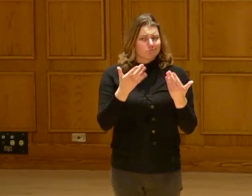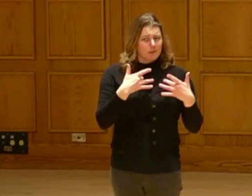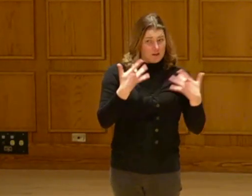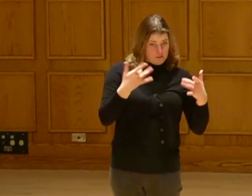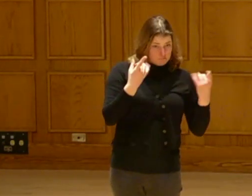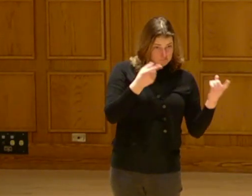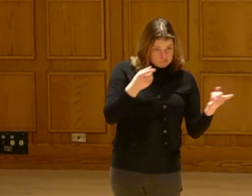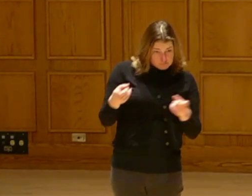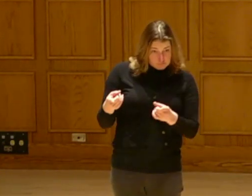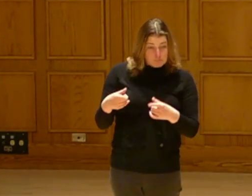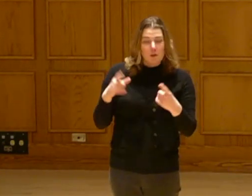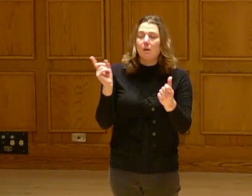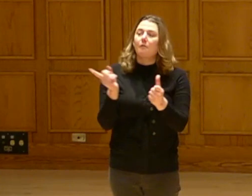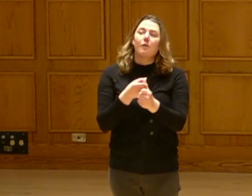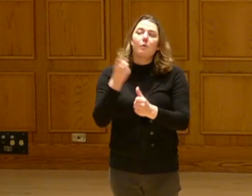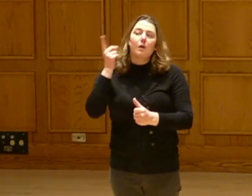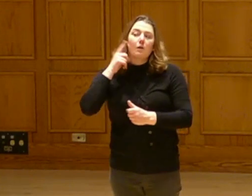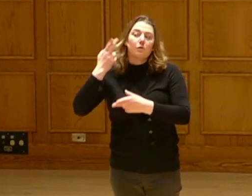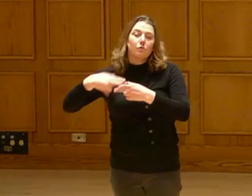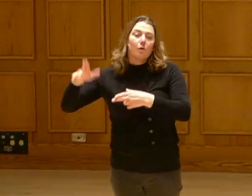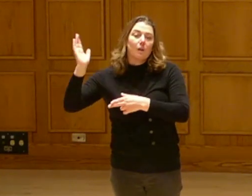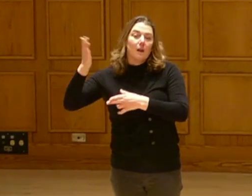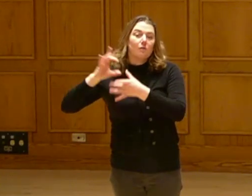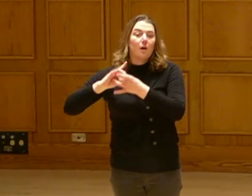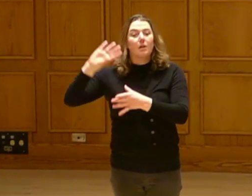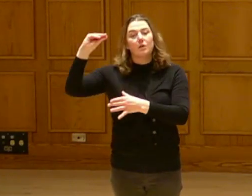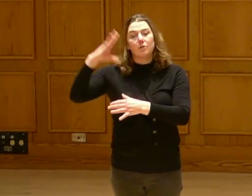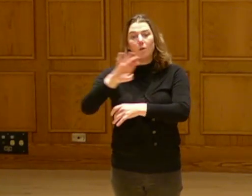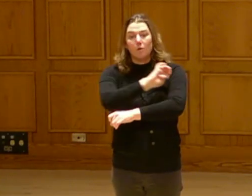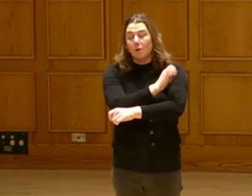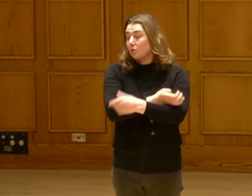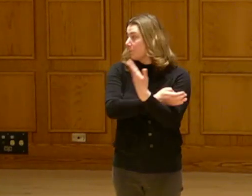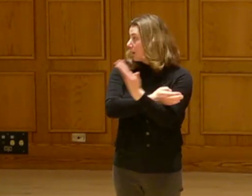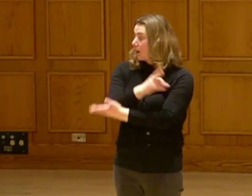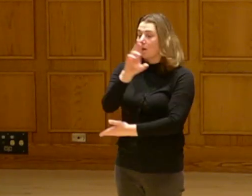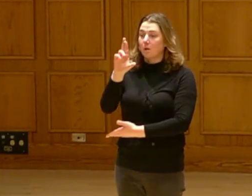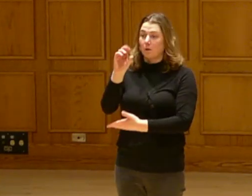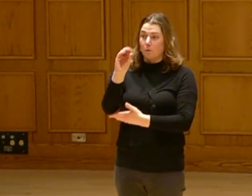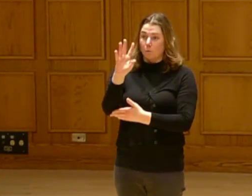Here's how tonight is going to work. We're going to hear a short lecture on solar energy by Robert Blake.